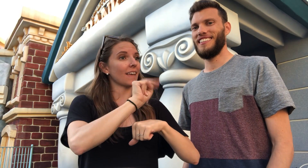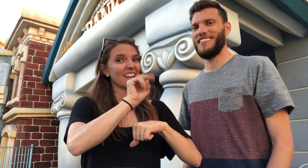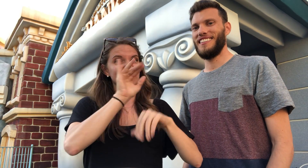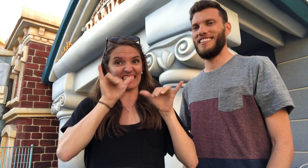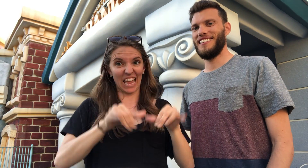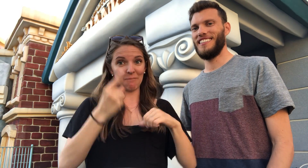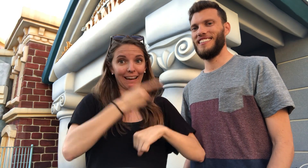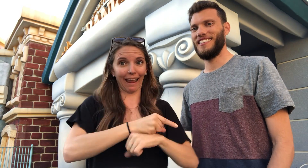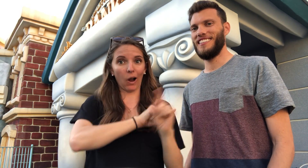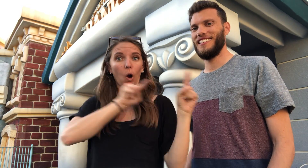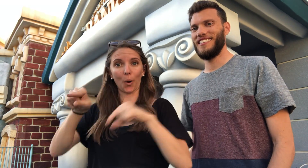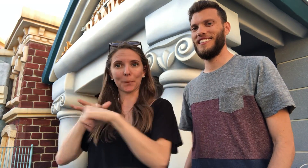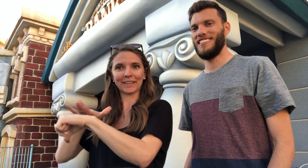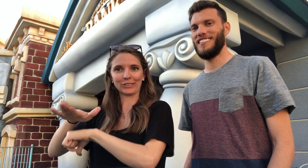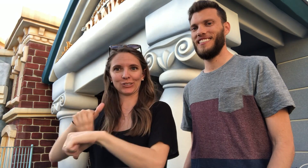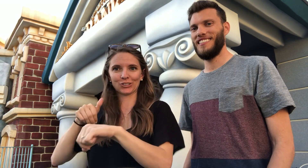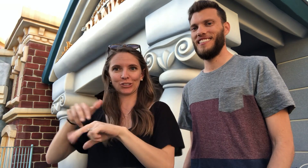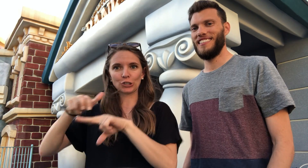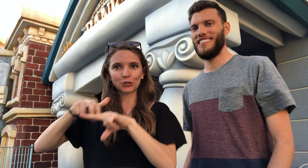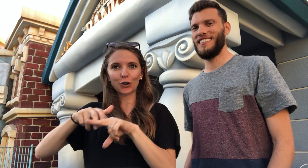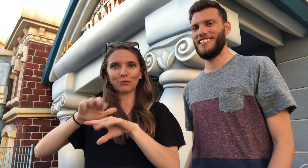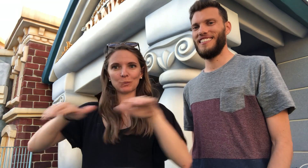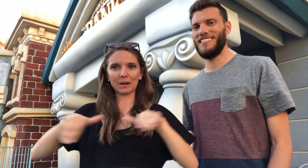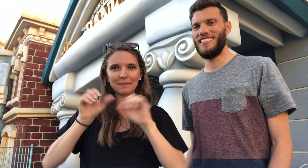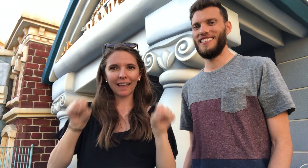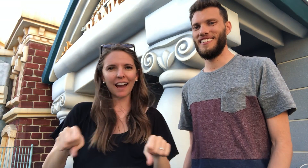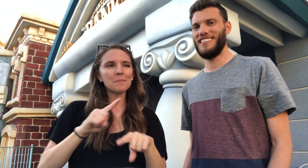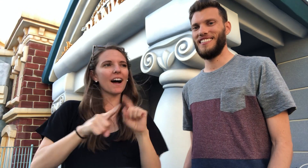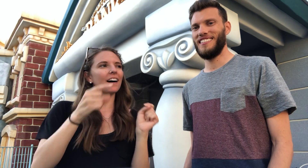and then that same day you can go to the beach and surf or swim.